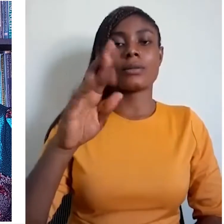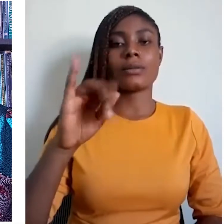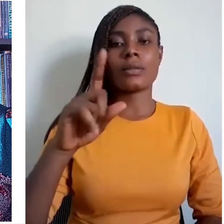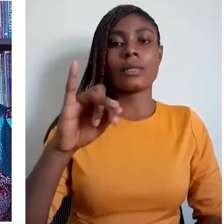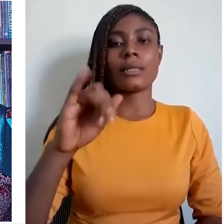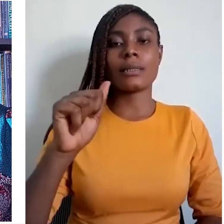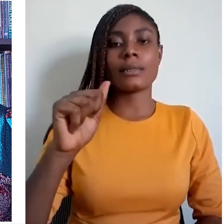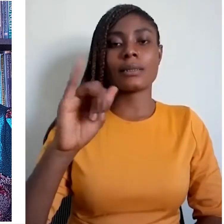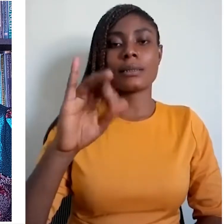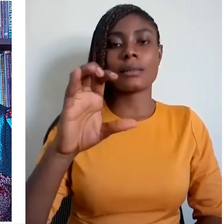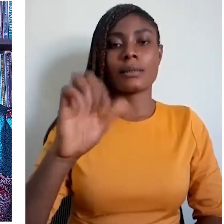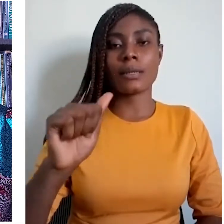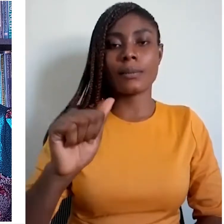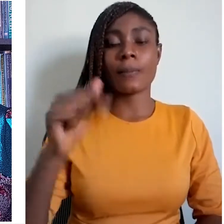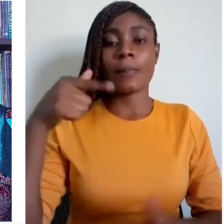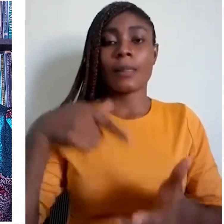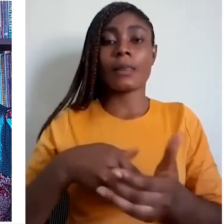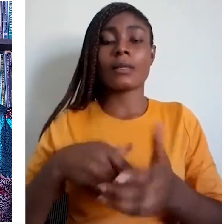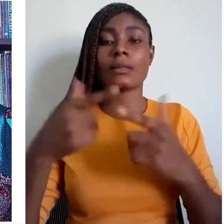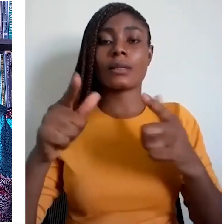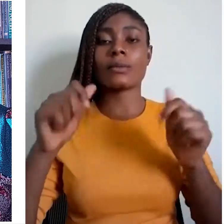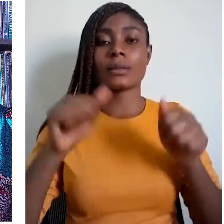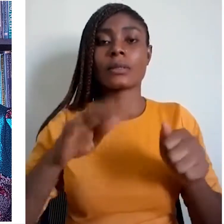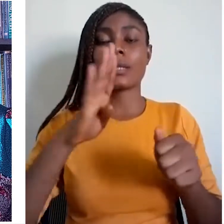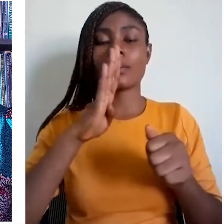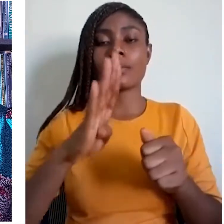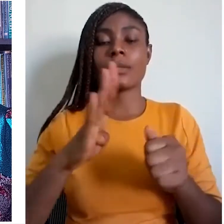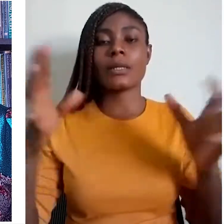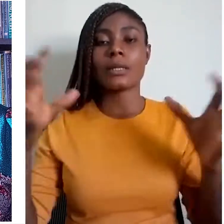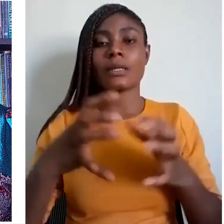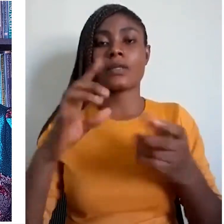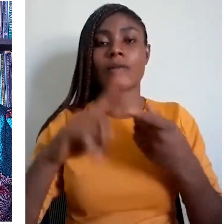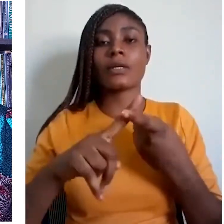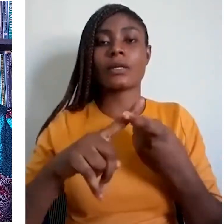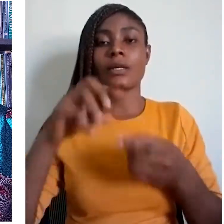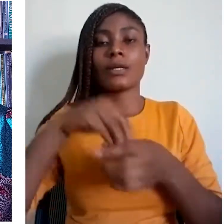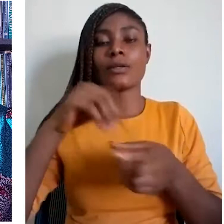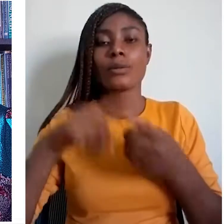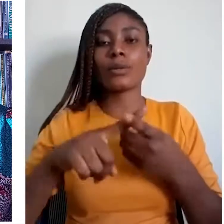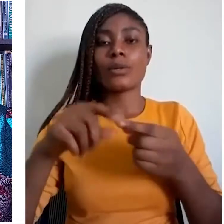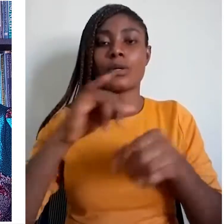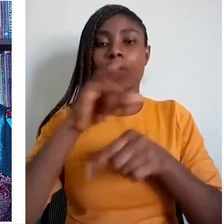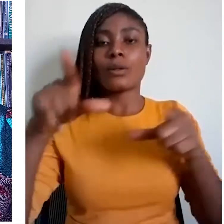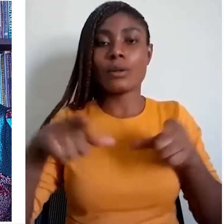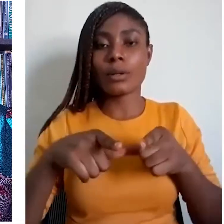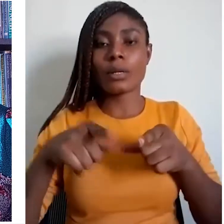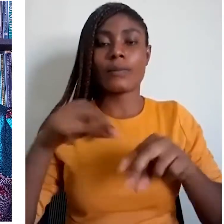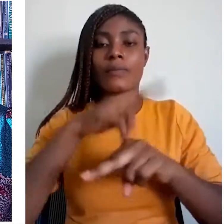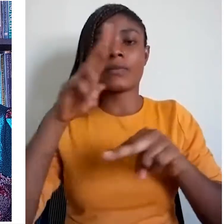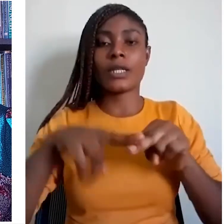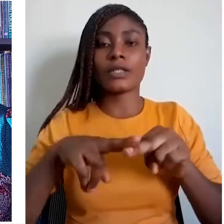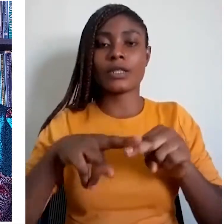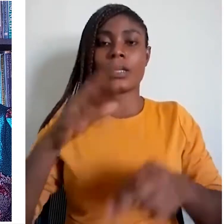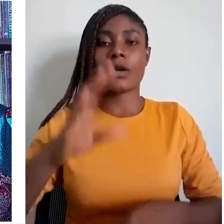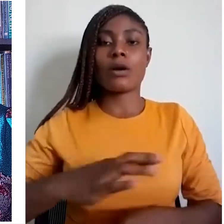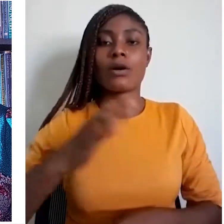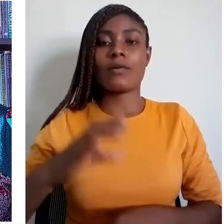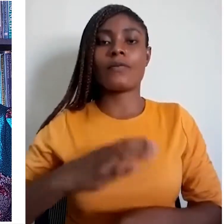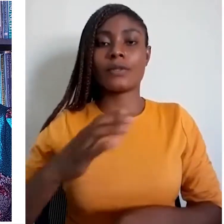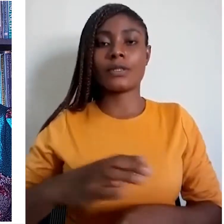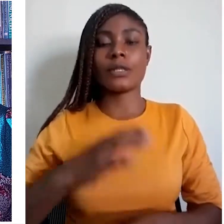These languages can be classified into: Indigenous, National, Official languages, lingua franca,